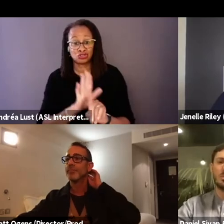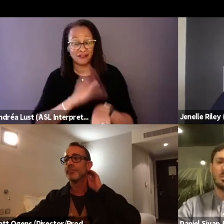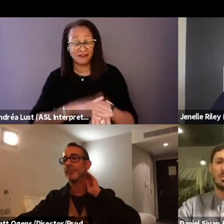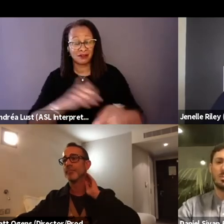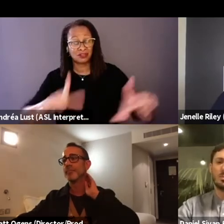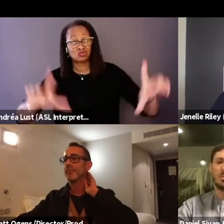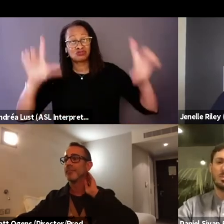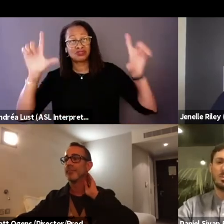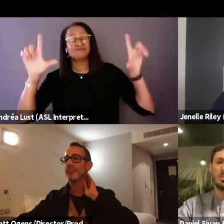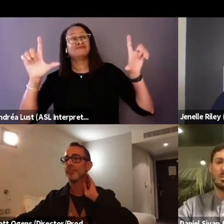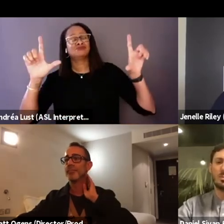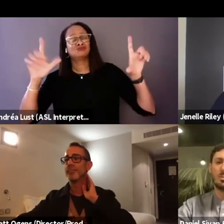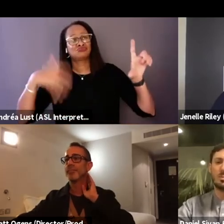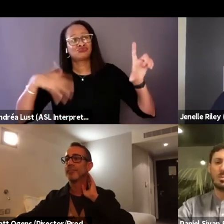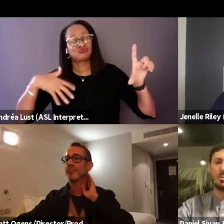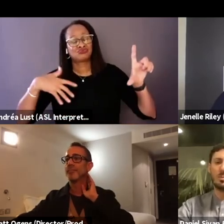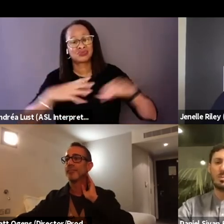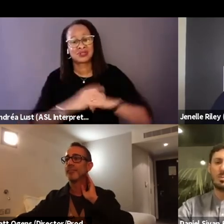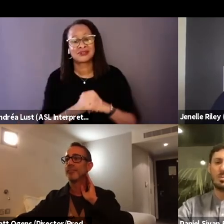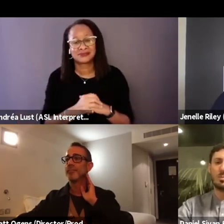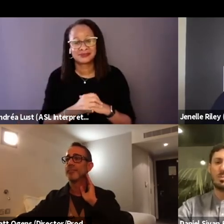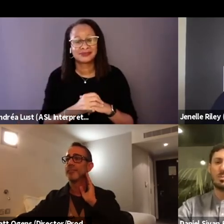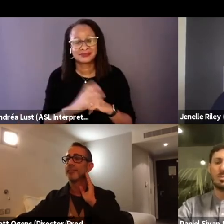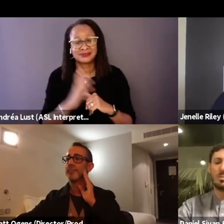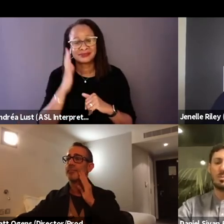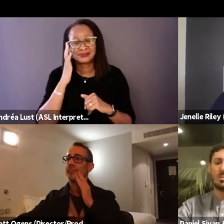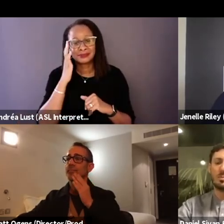and on screen and being seen in a certain way,